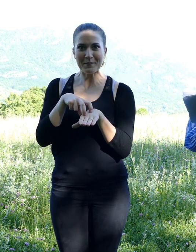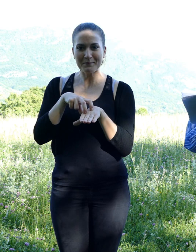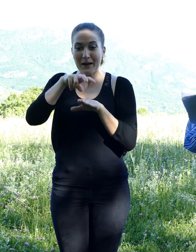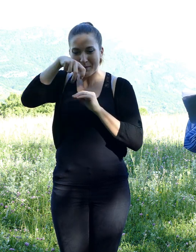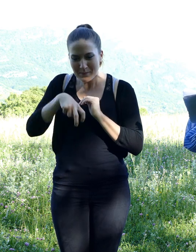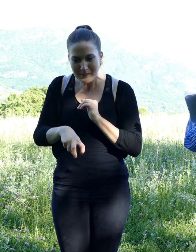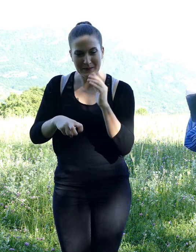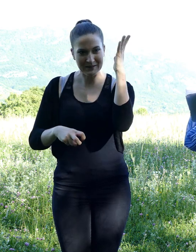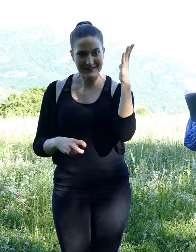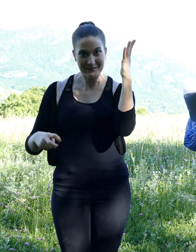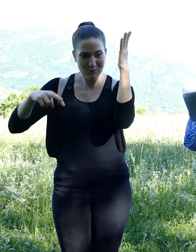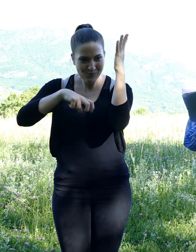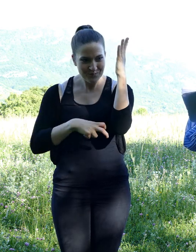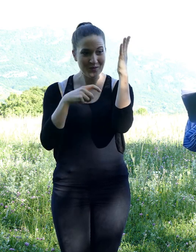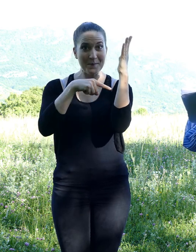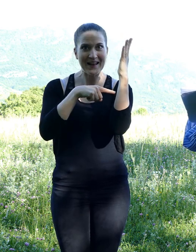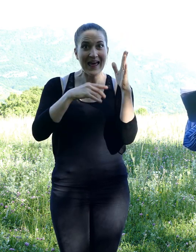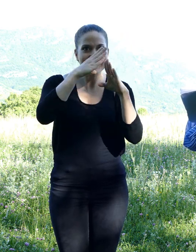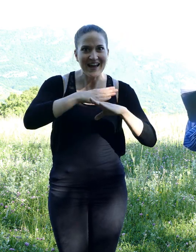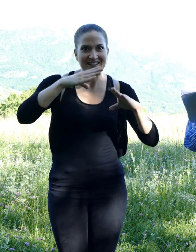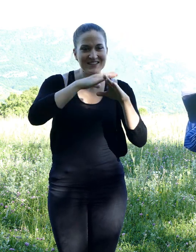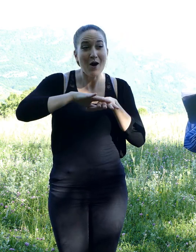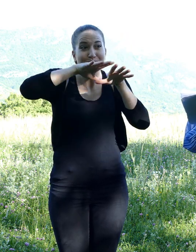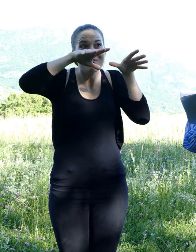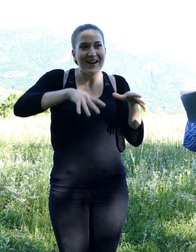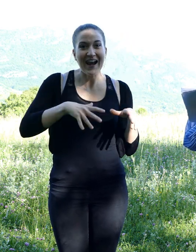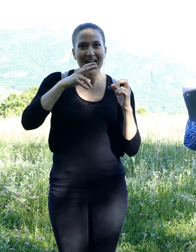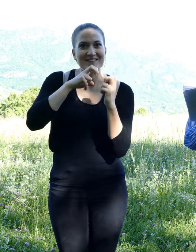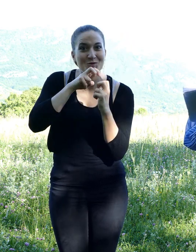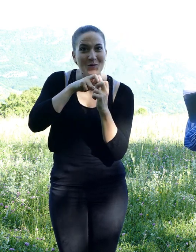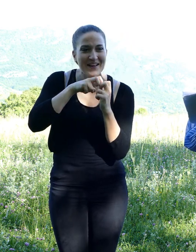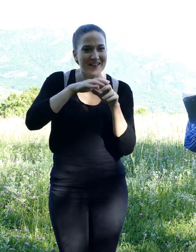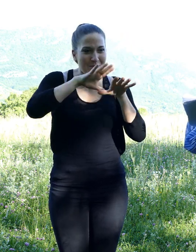in which his nuts are carefully stocked.